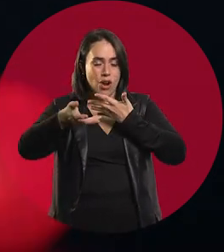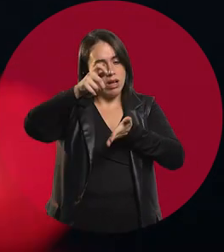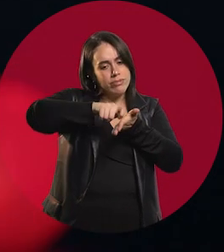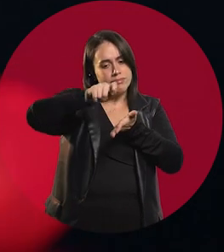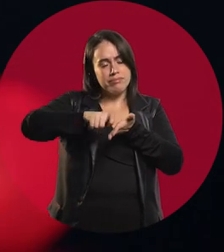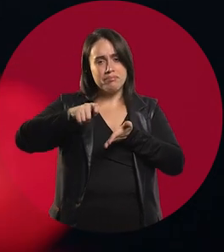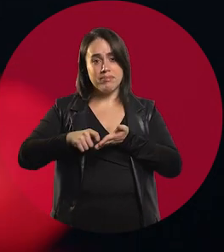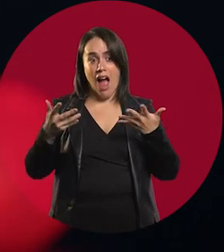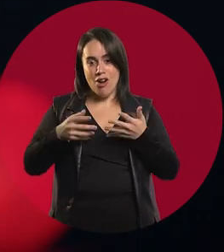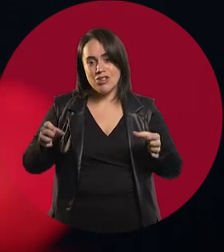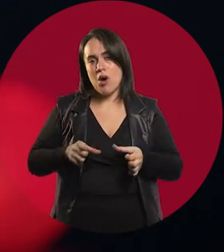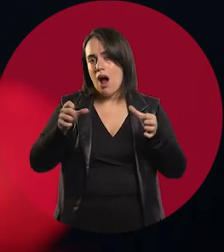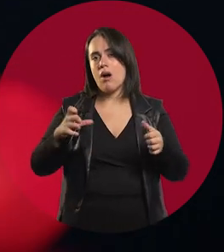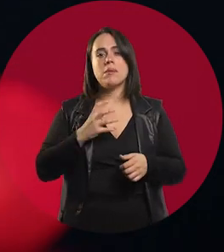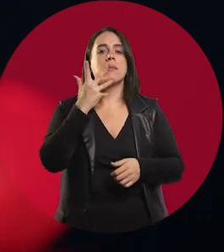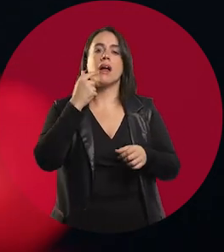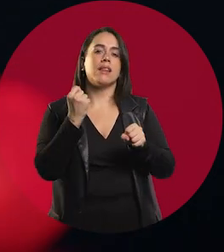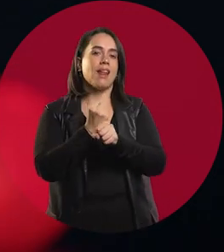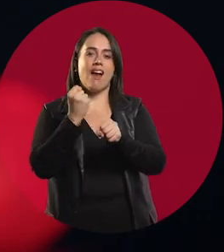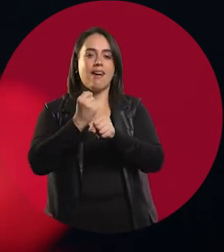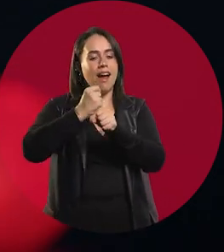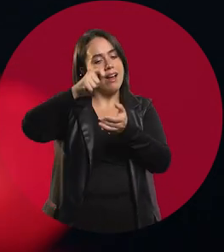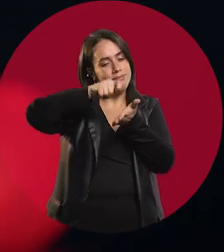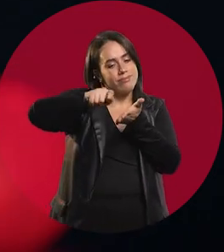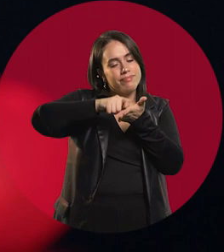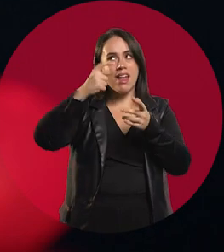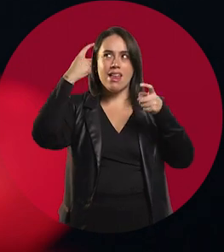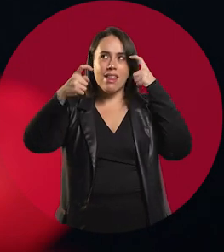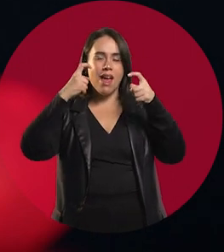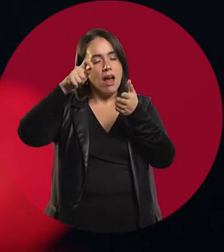and it's now one of the things I enjoy the most, writing, especially songs.